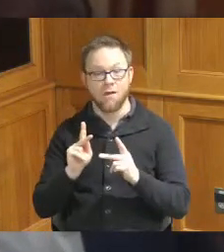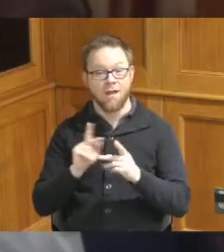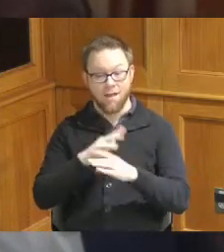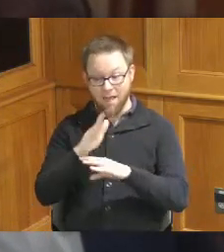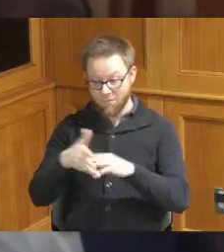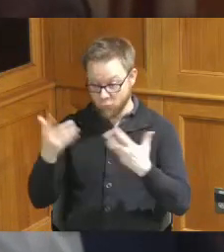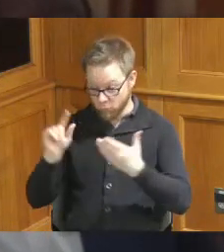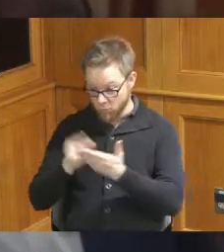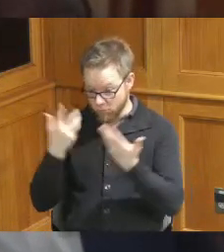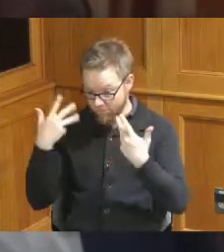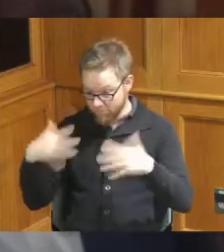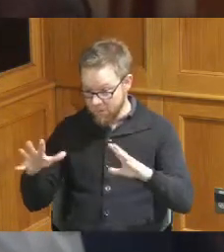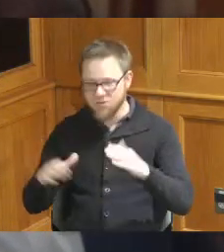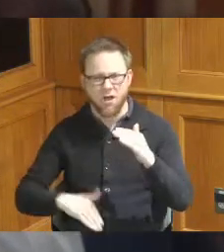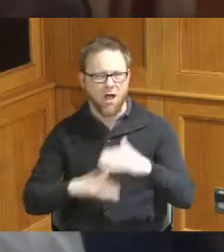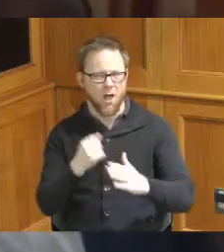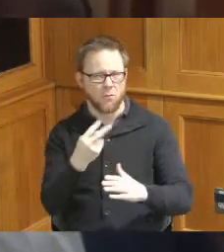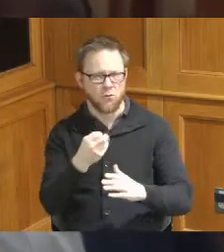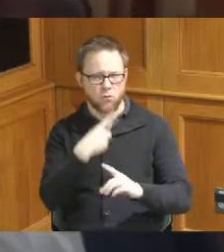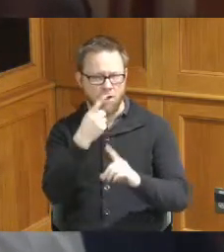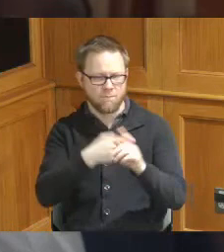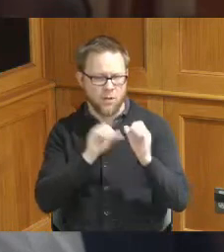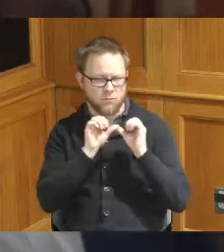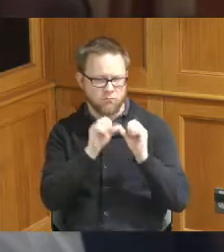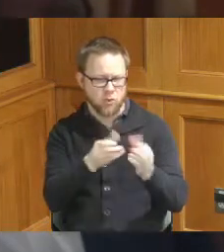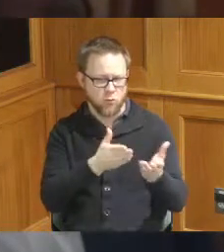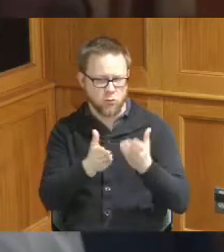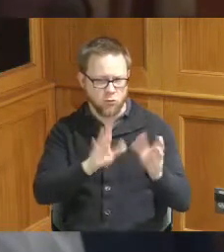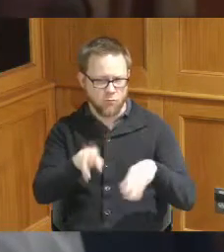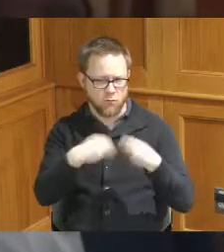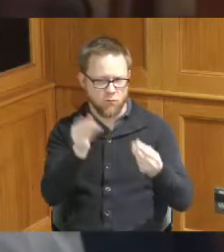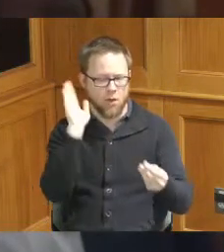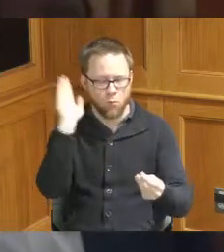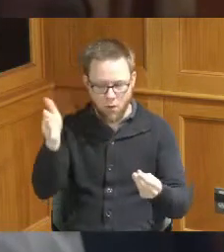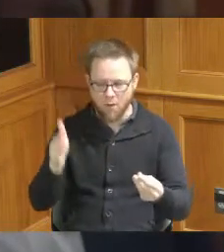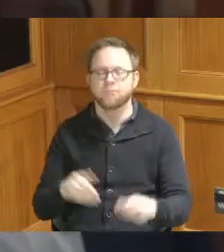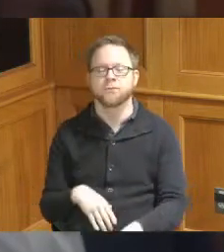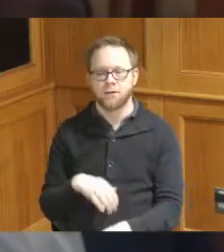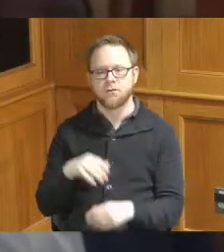so I think Debbie Smith is here I President of Easter Seals if there are questions for her